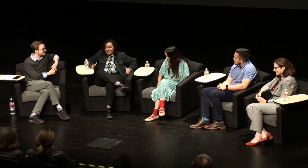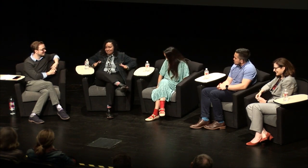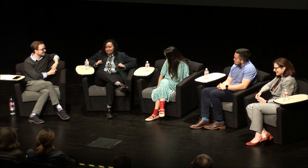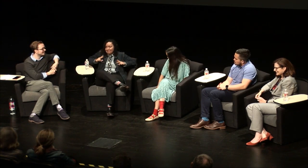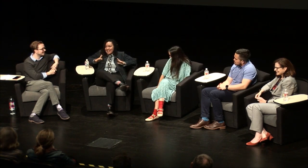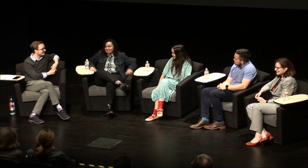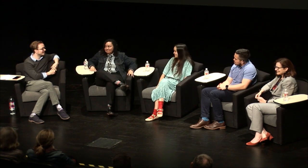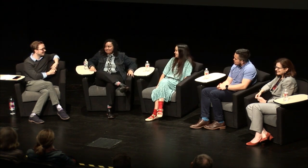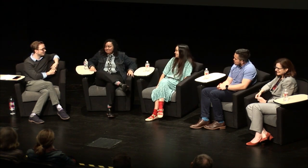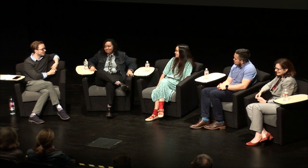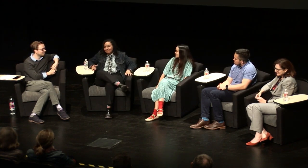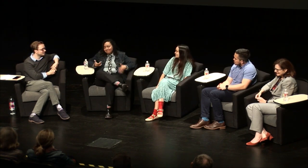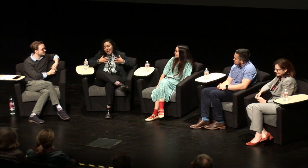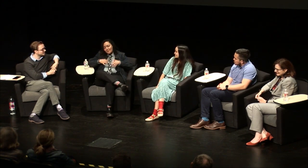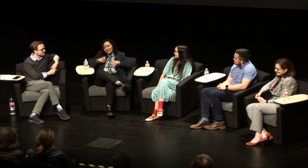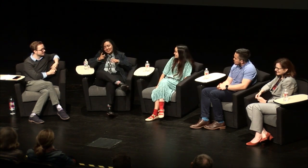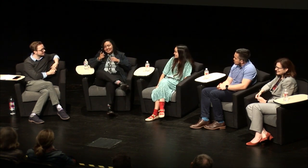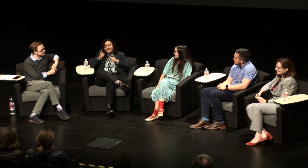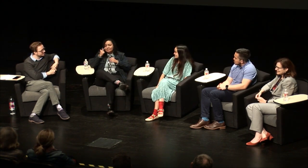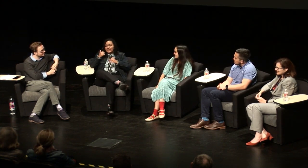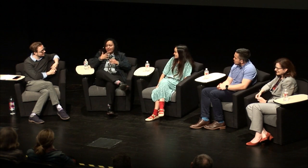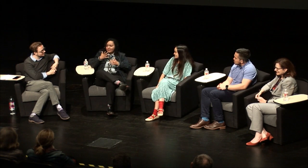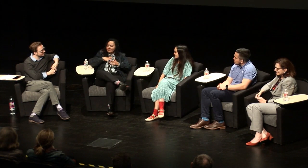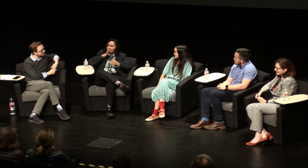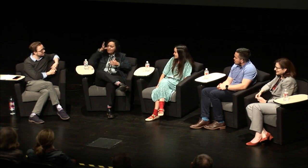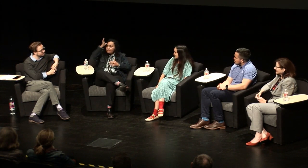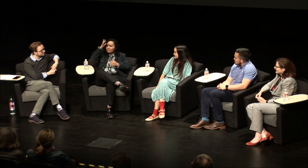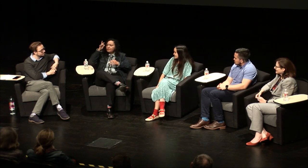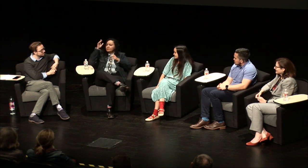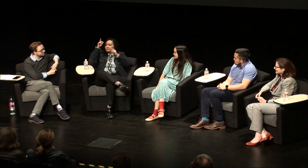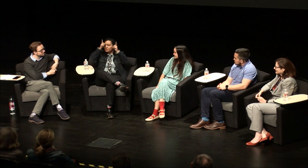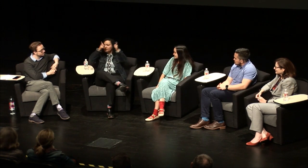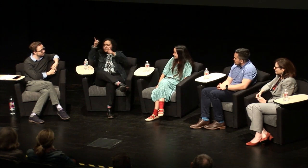to be the lucky one I mean I just wish that other deaf people had that same